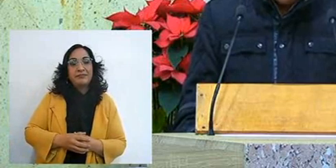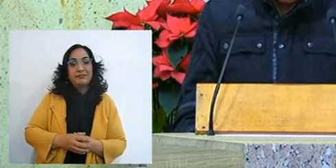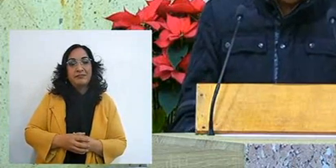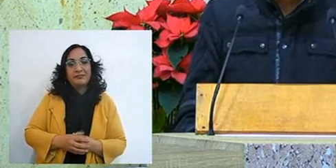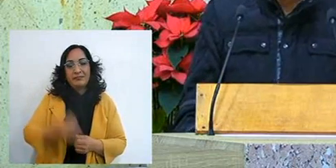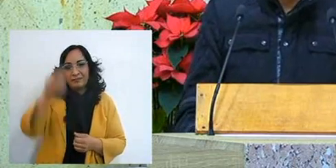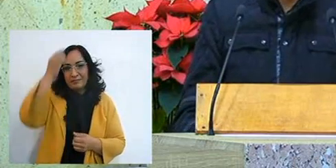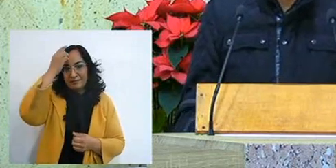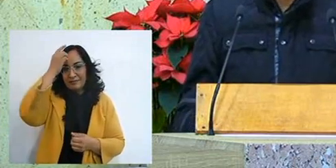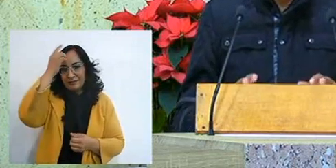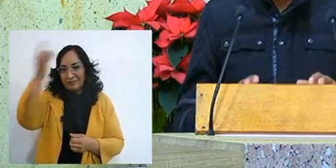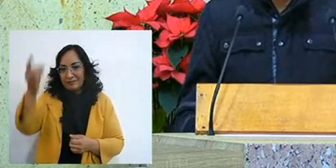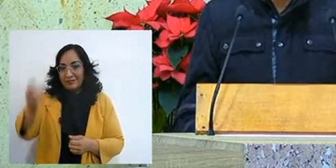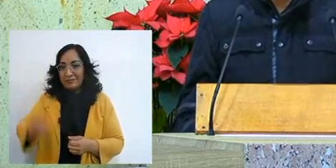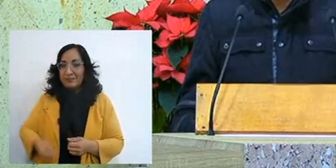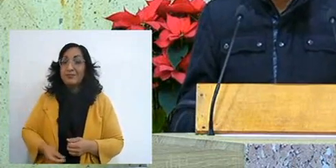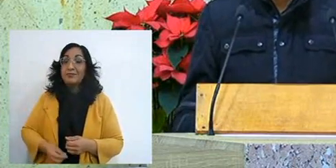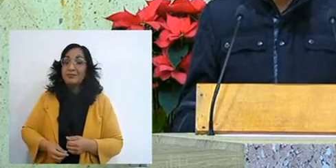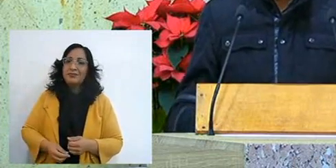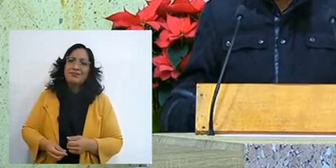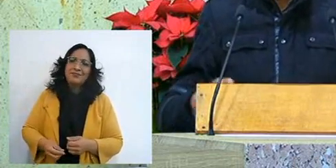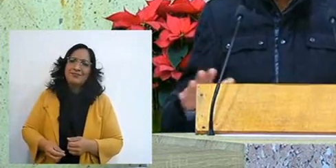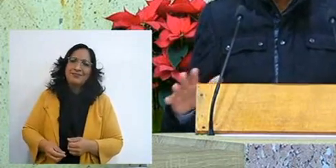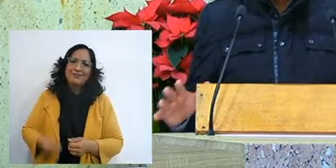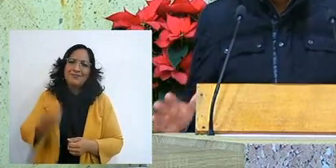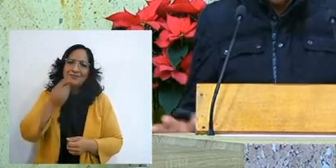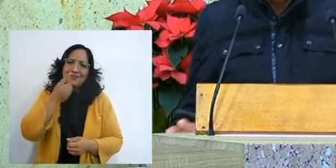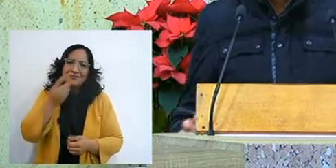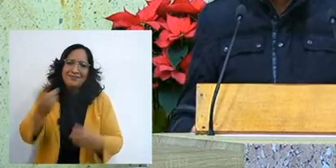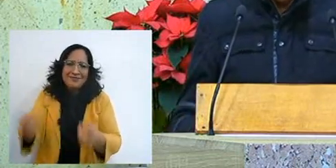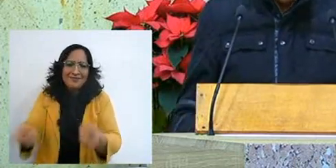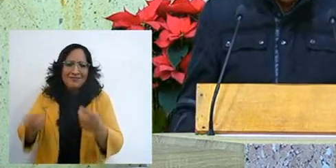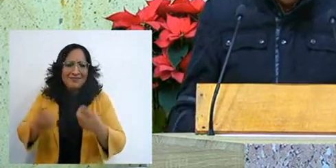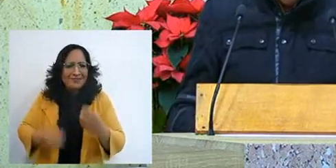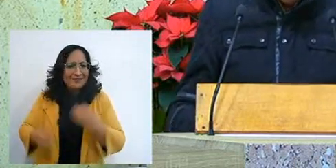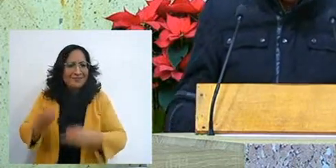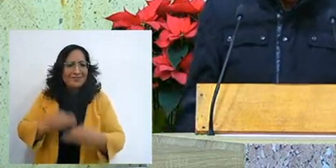If the Lord gives us the opportunity to enjoy all earthly things at this moment,